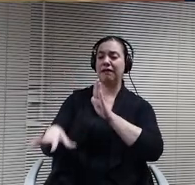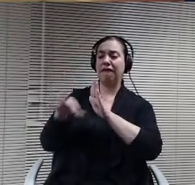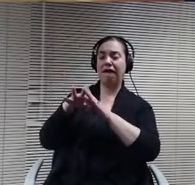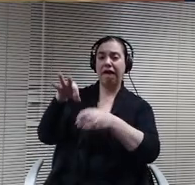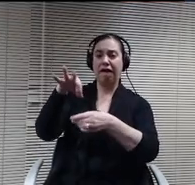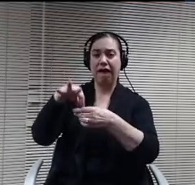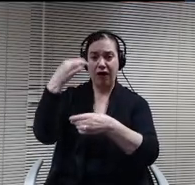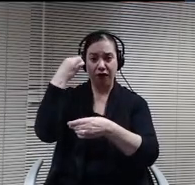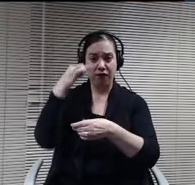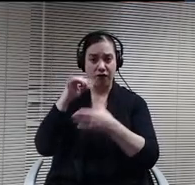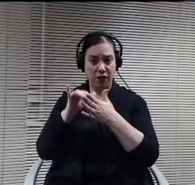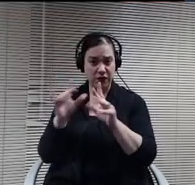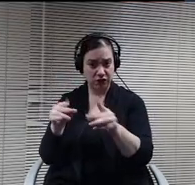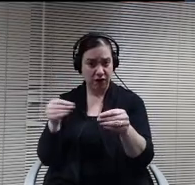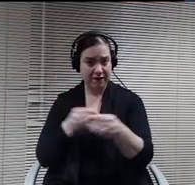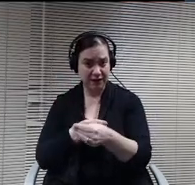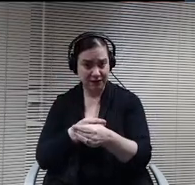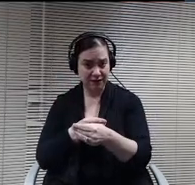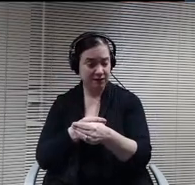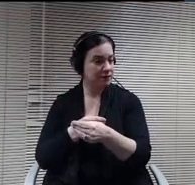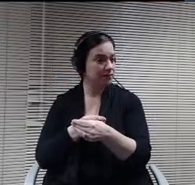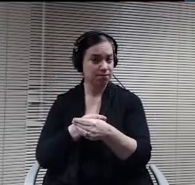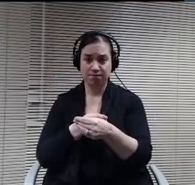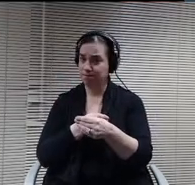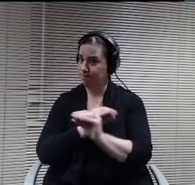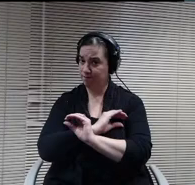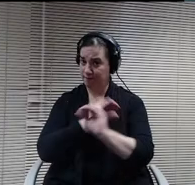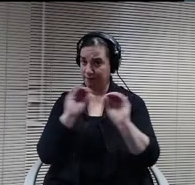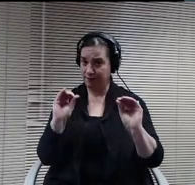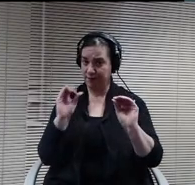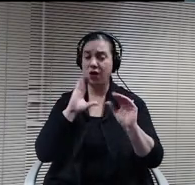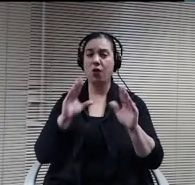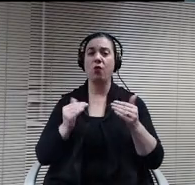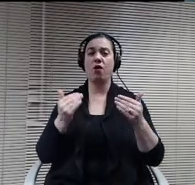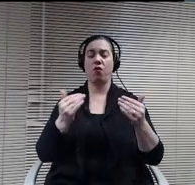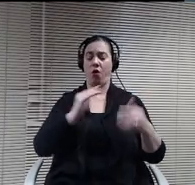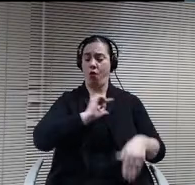Seeing none, let's move to A roll call vote for Lisa Wagner for the Office of Treasurer.